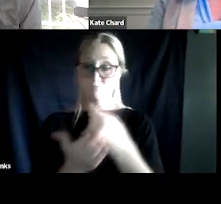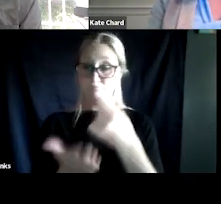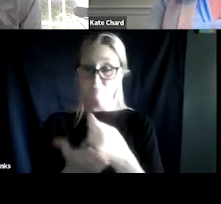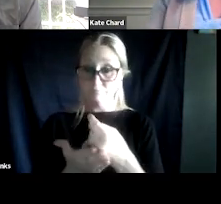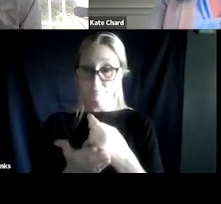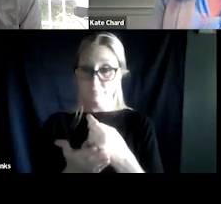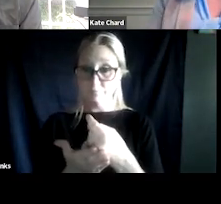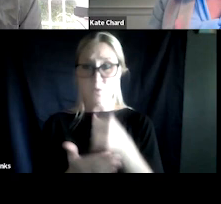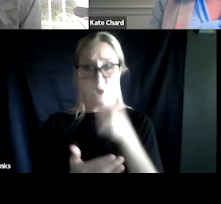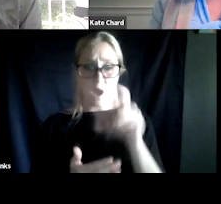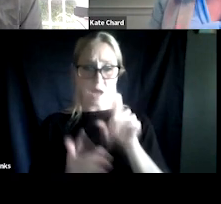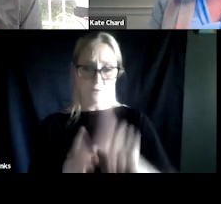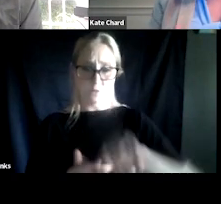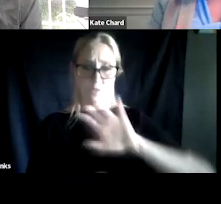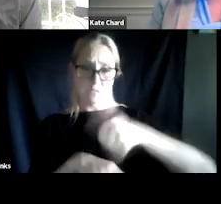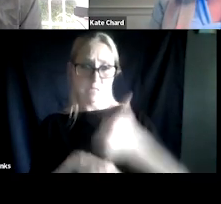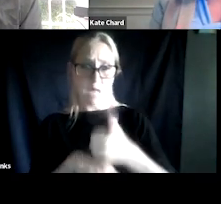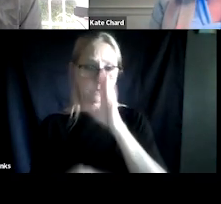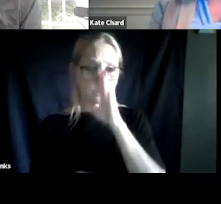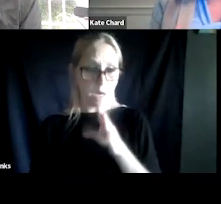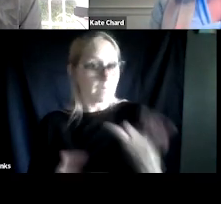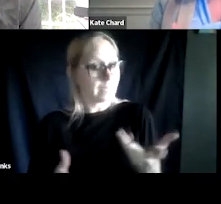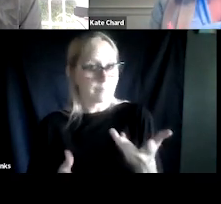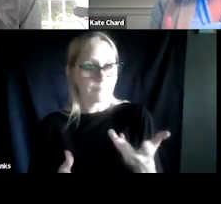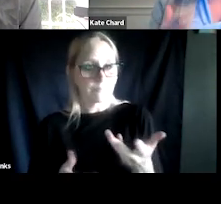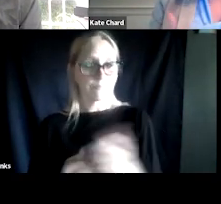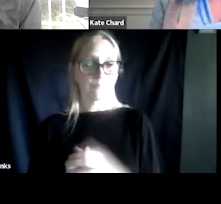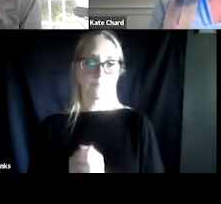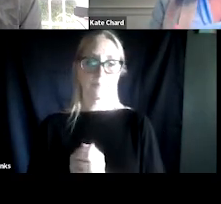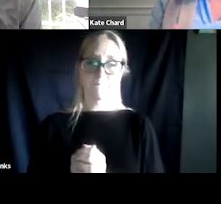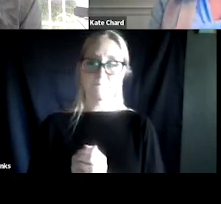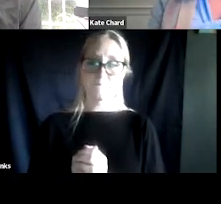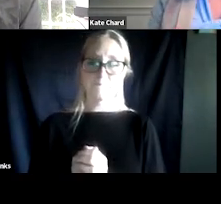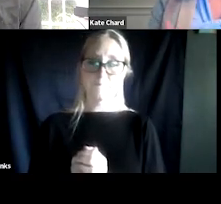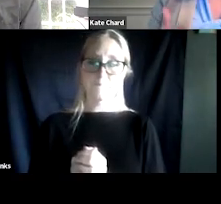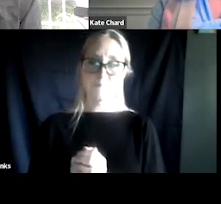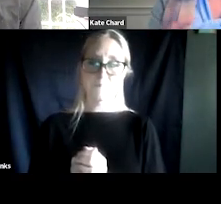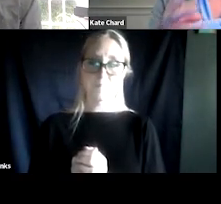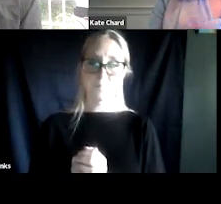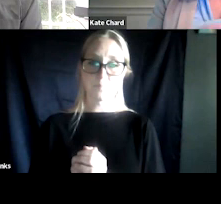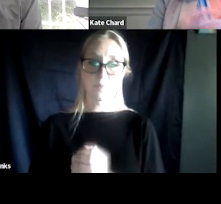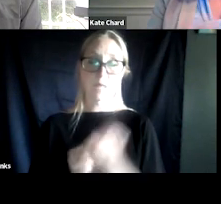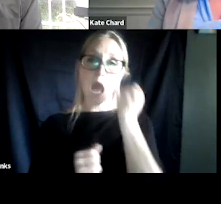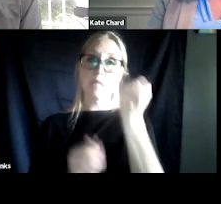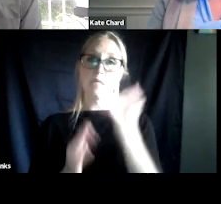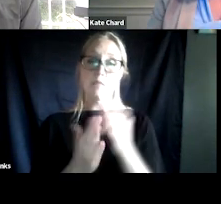because that's where everything is moving into. With the idea that a therapist can use the tools